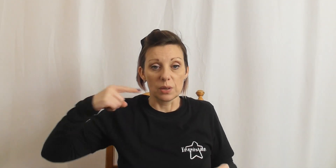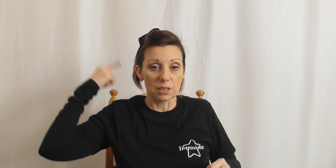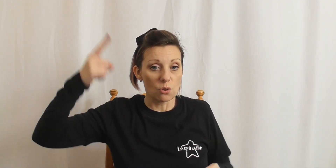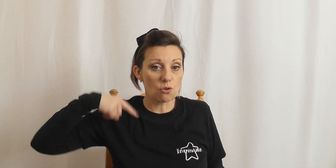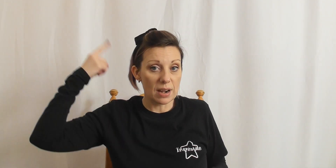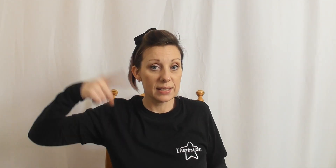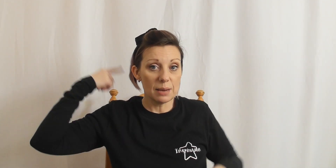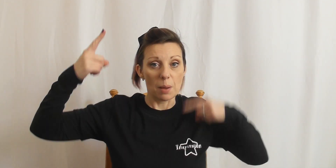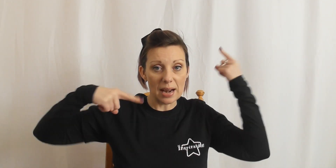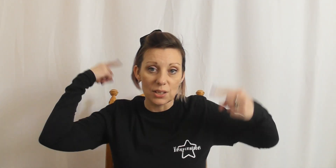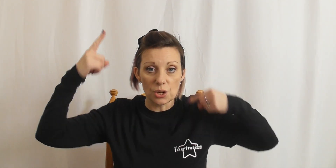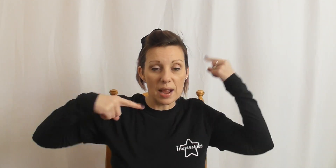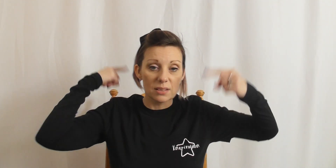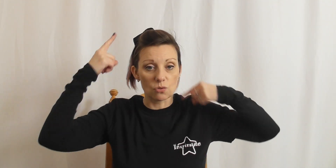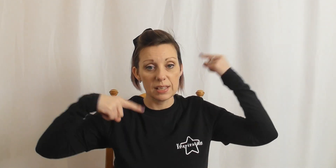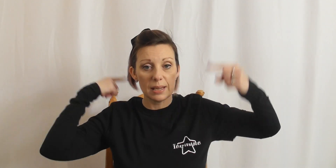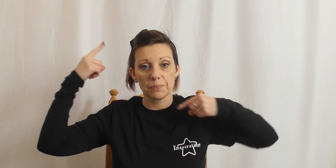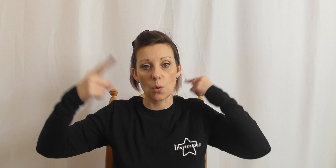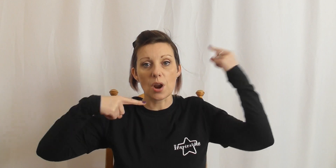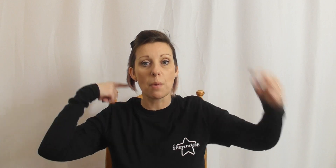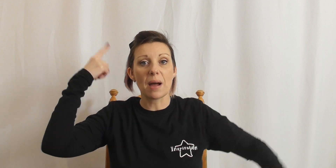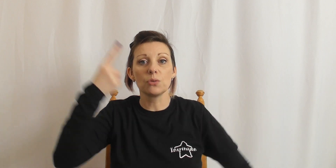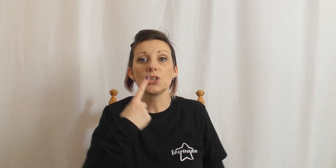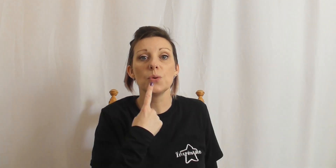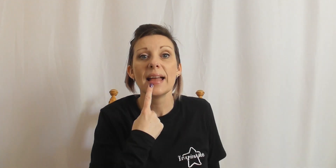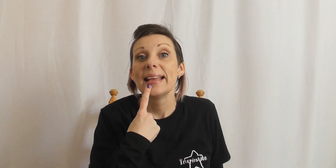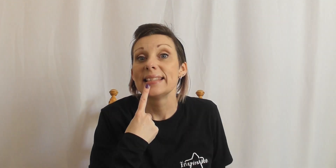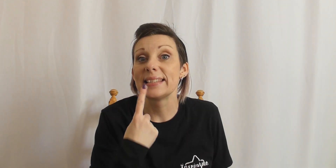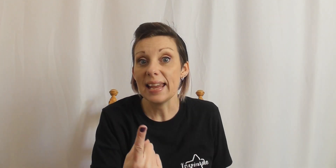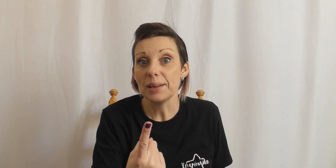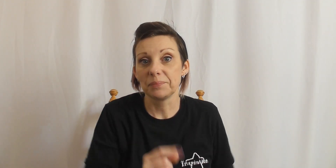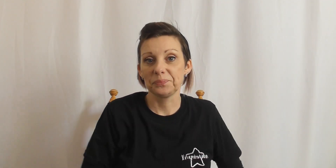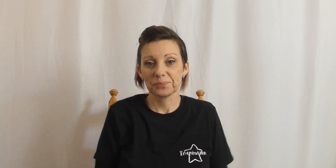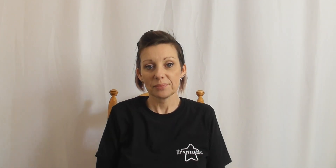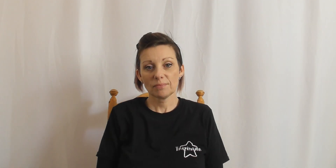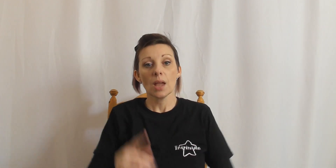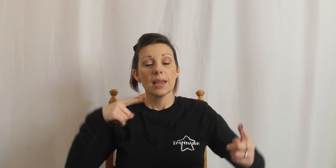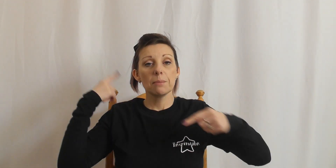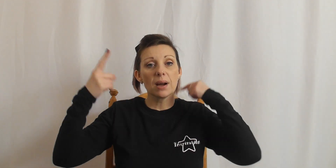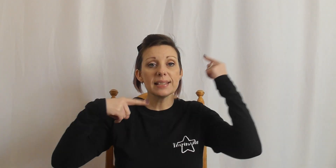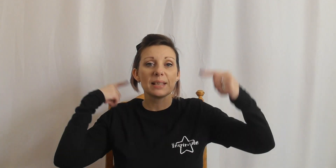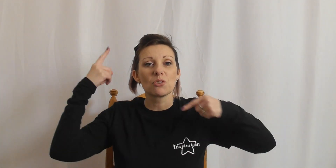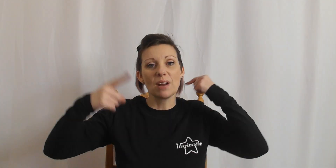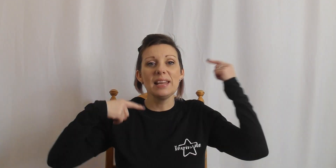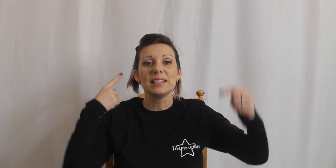So i've got crazy but i'm gonna add two hands crazy, what i'm about to say. It might seem crazy